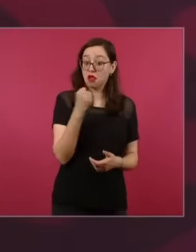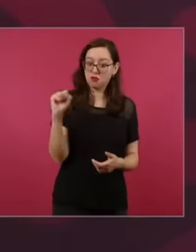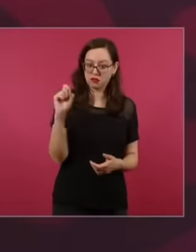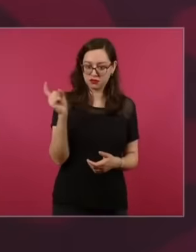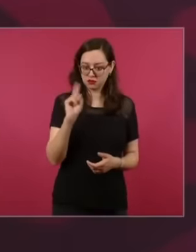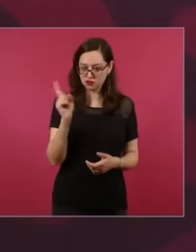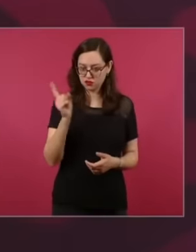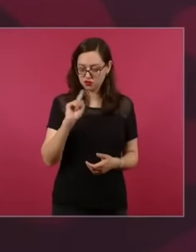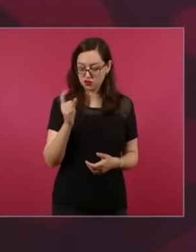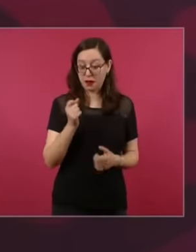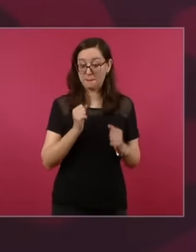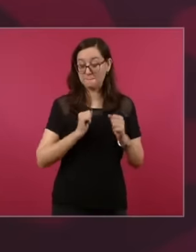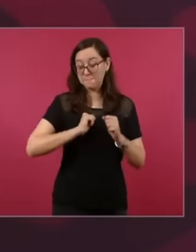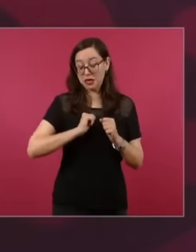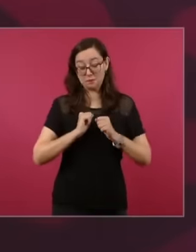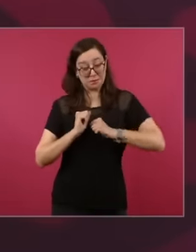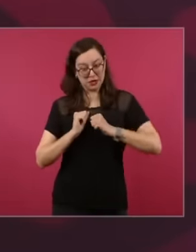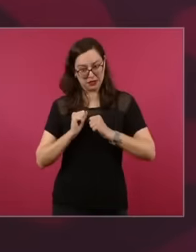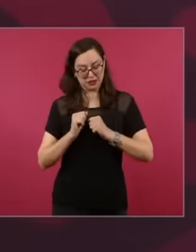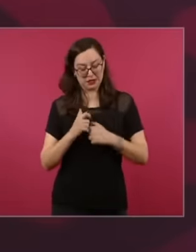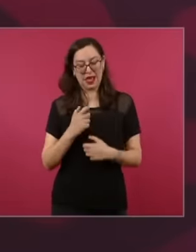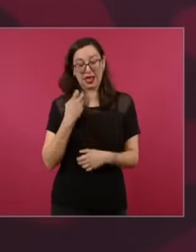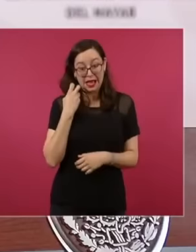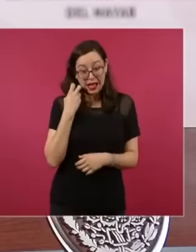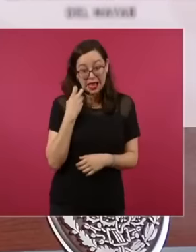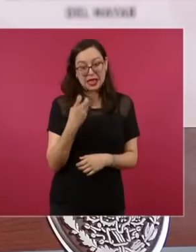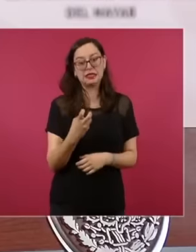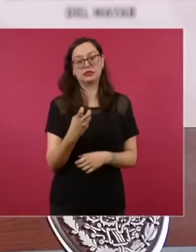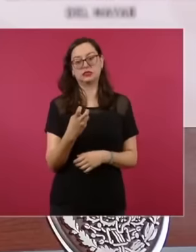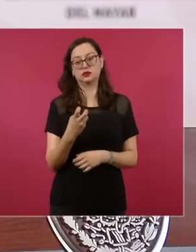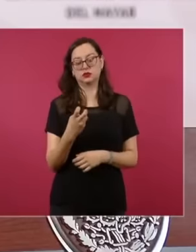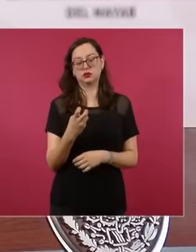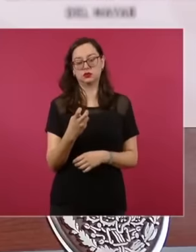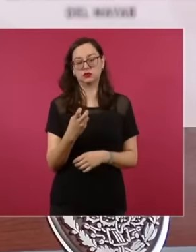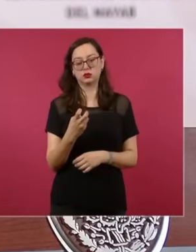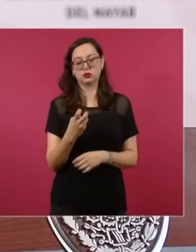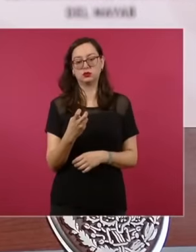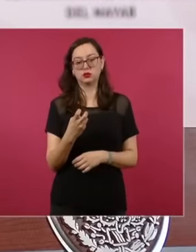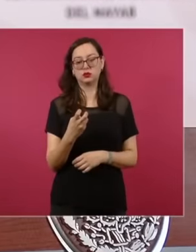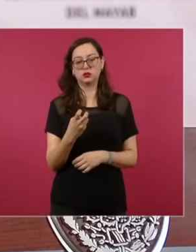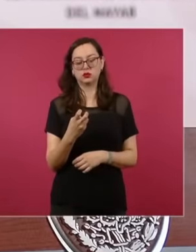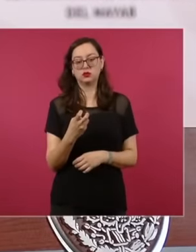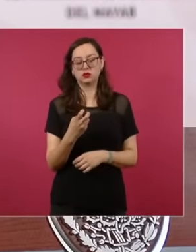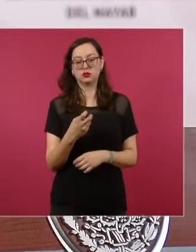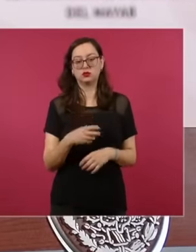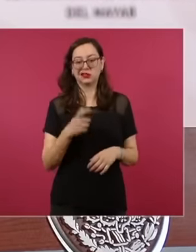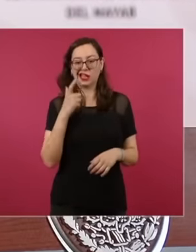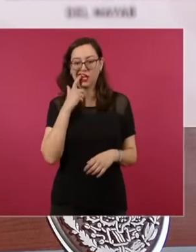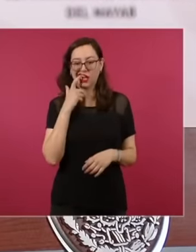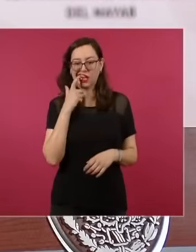they have good handles